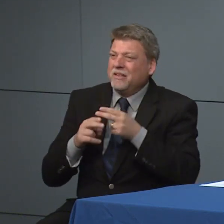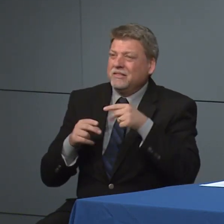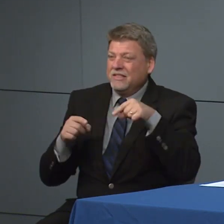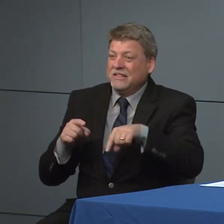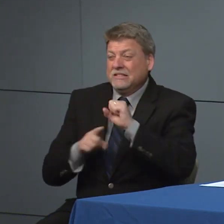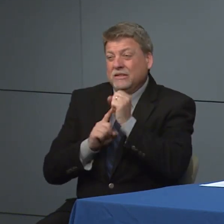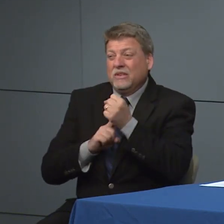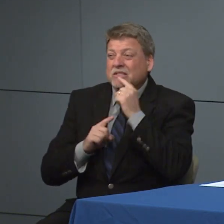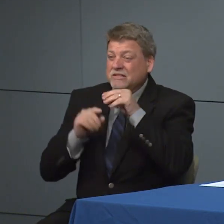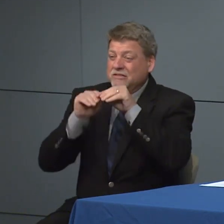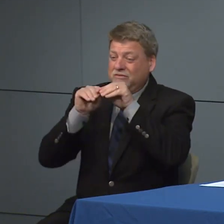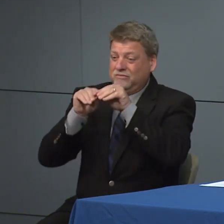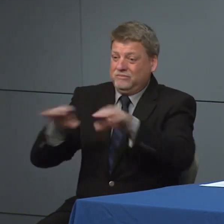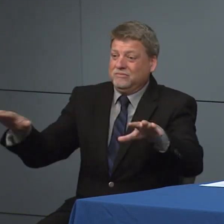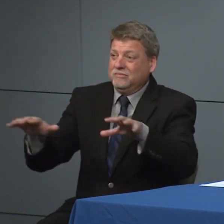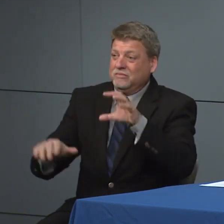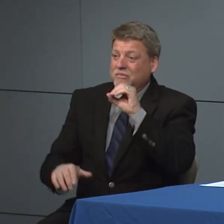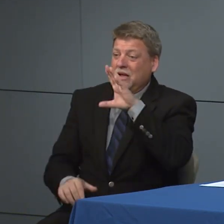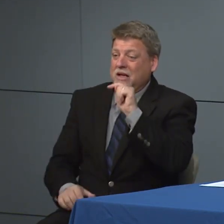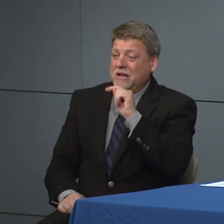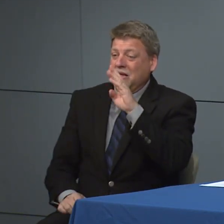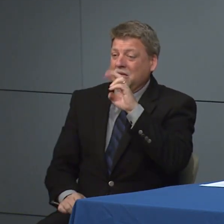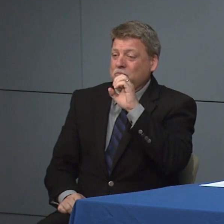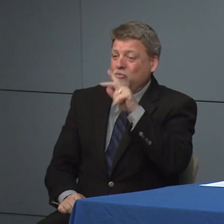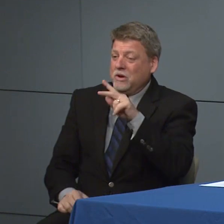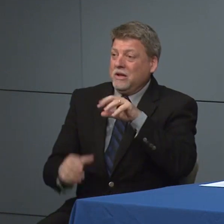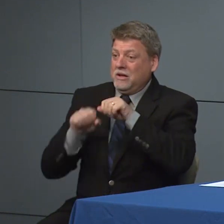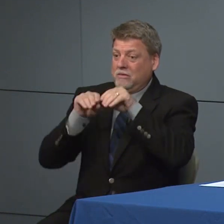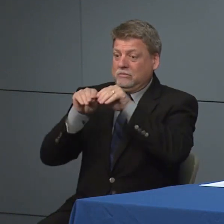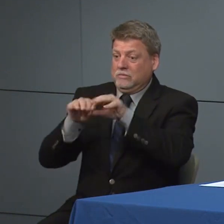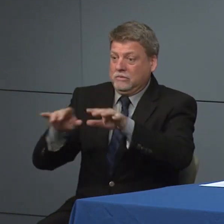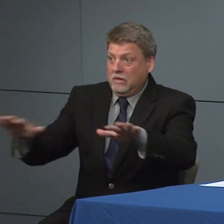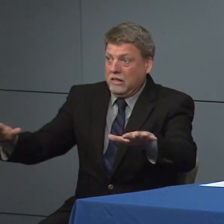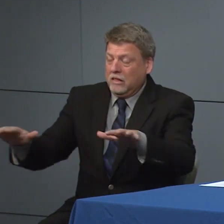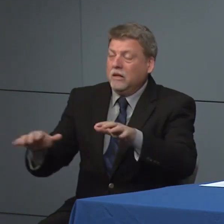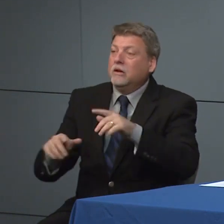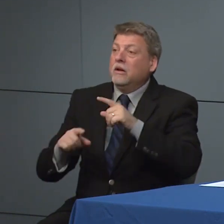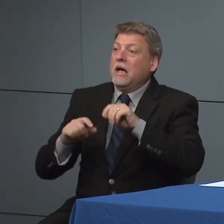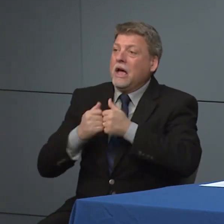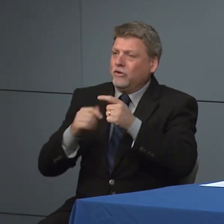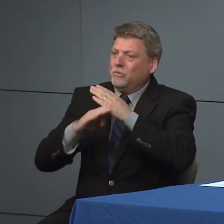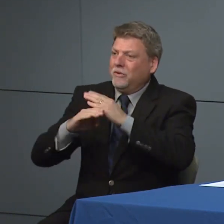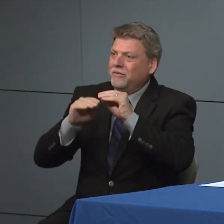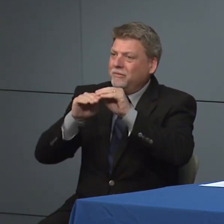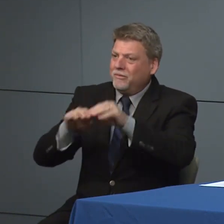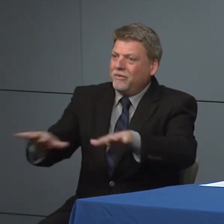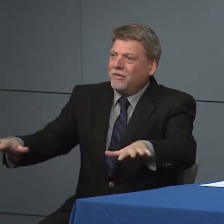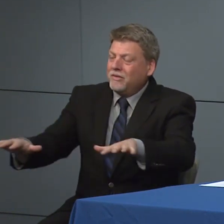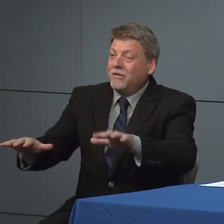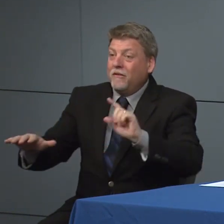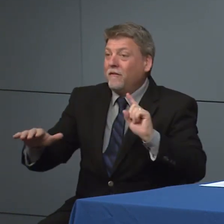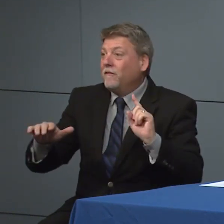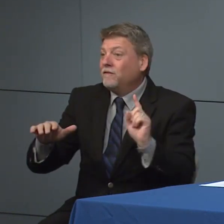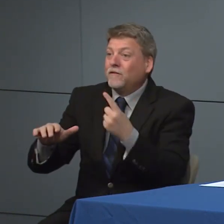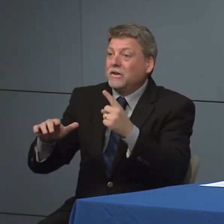outbreak right and so their first ages containment so making sure runner at you identify people who might be